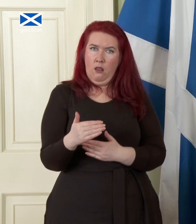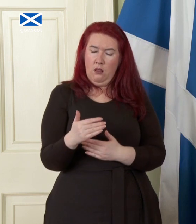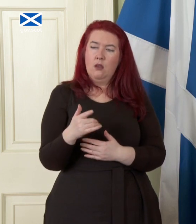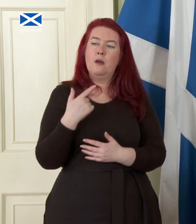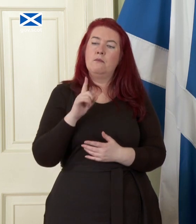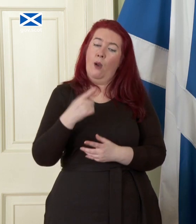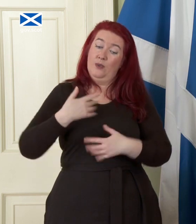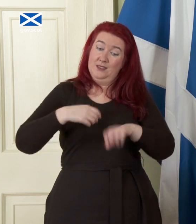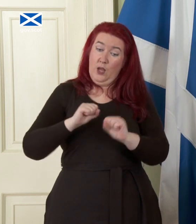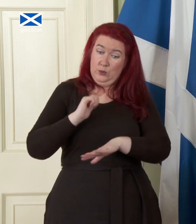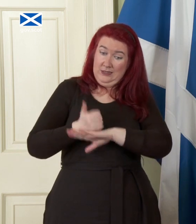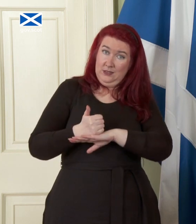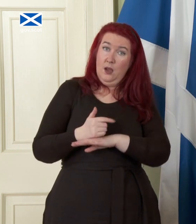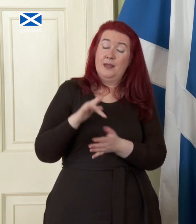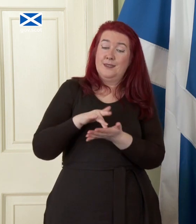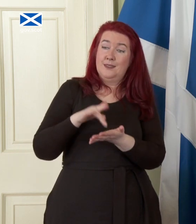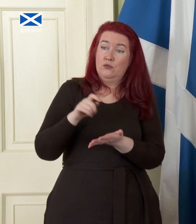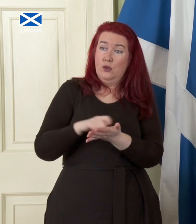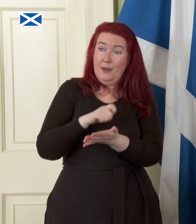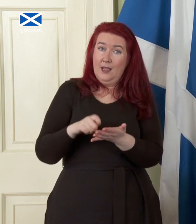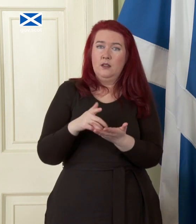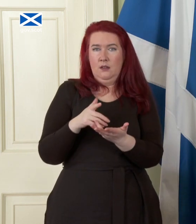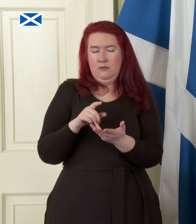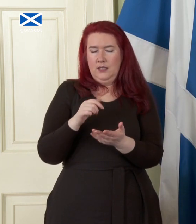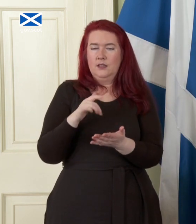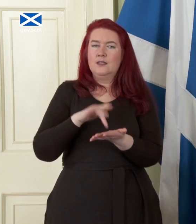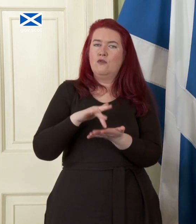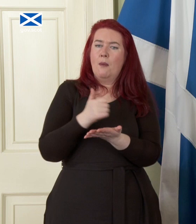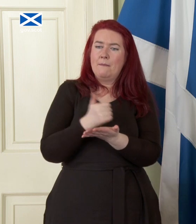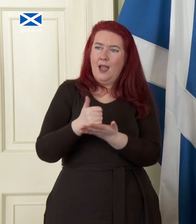the Central Bank uh after a vote for Independence so effectively in the transition period so that